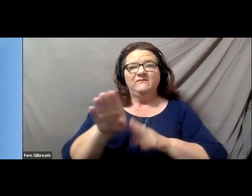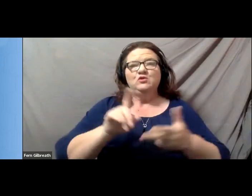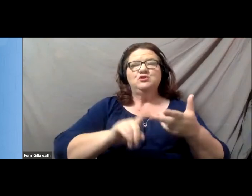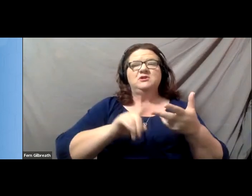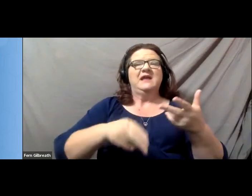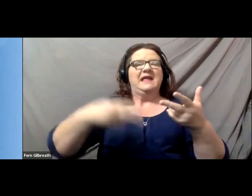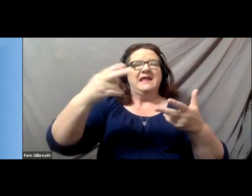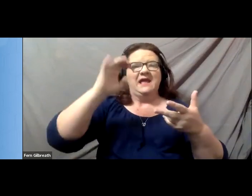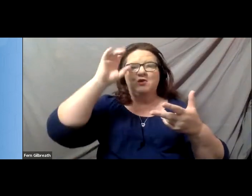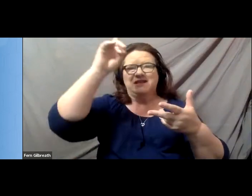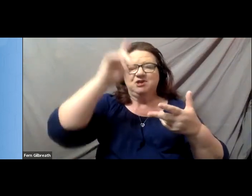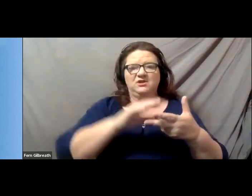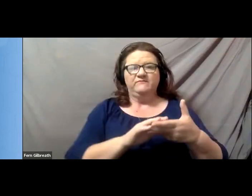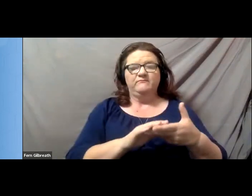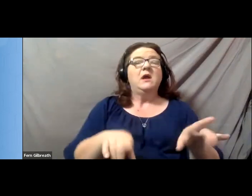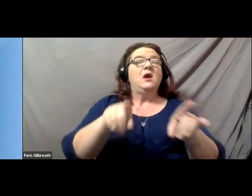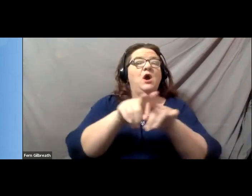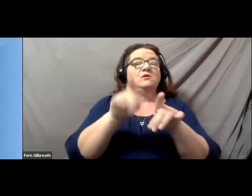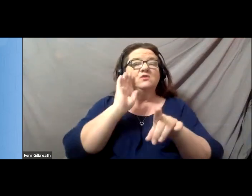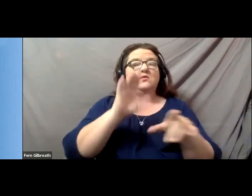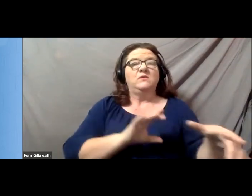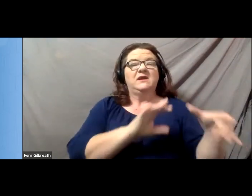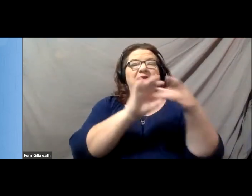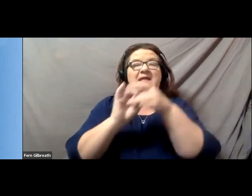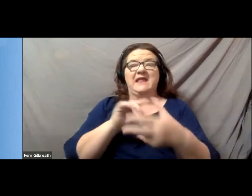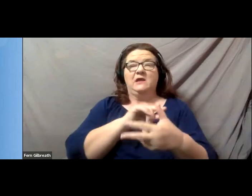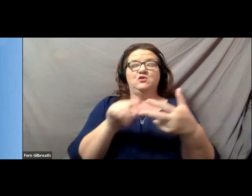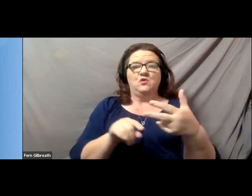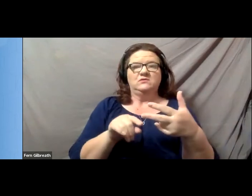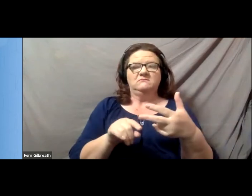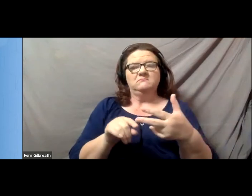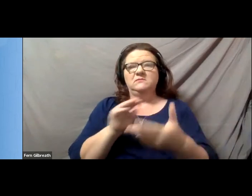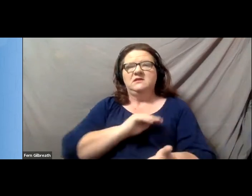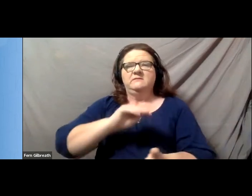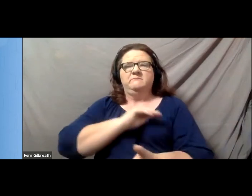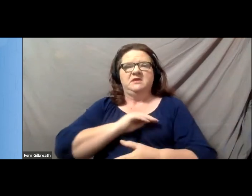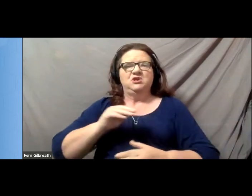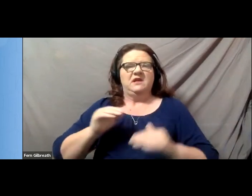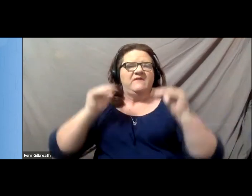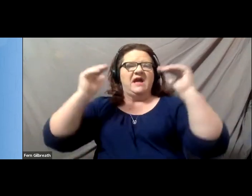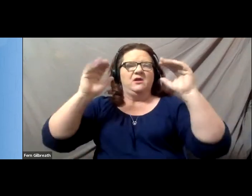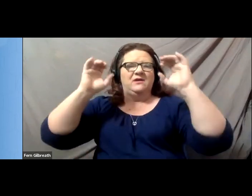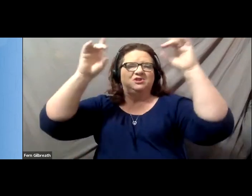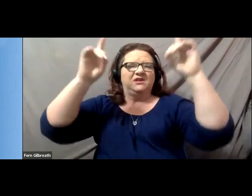And we are also going to be connecting those topics to the mission of higher education.